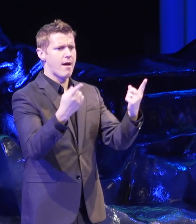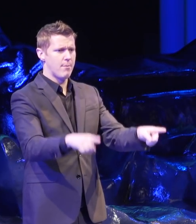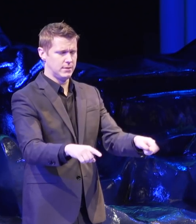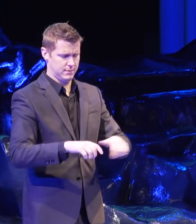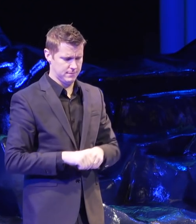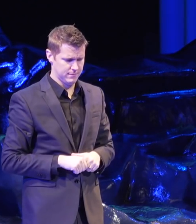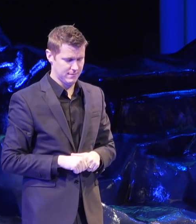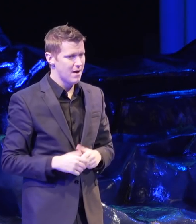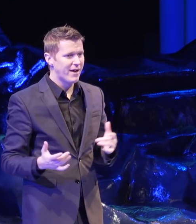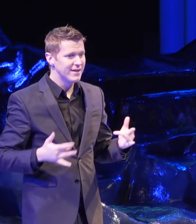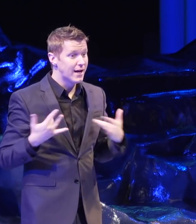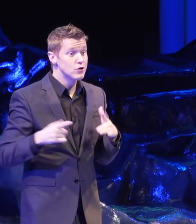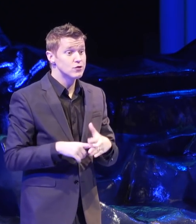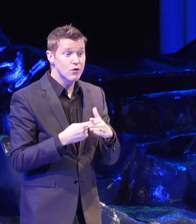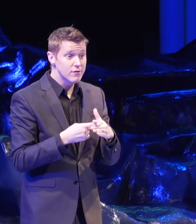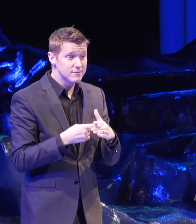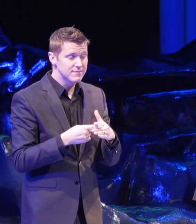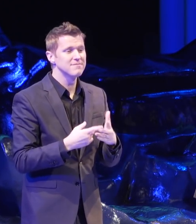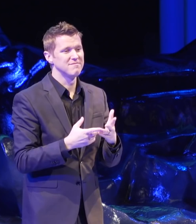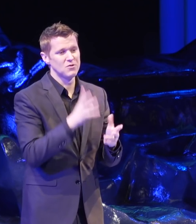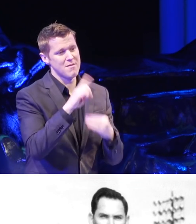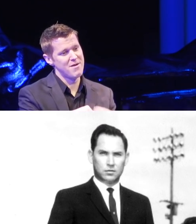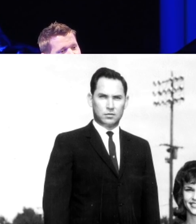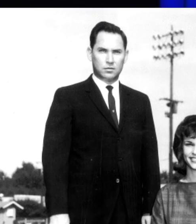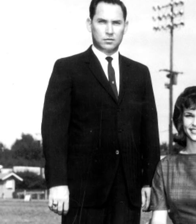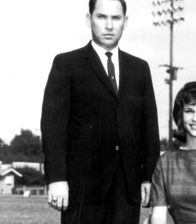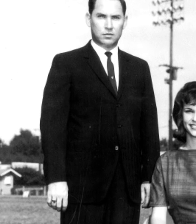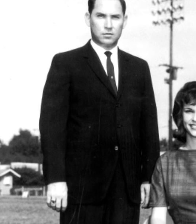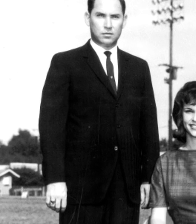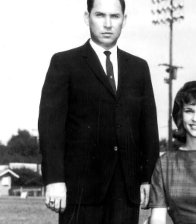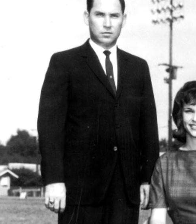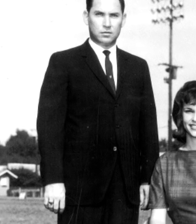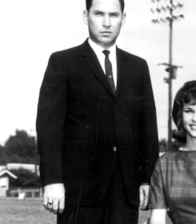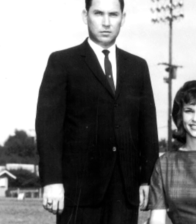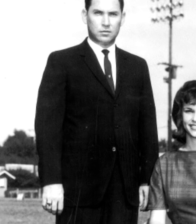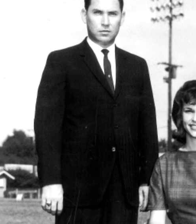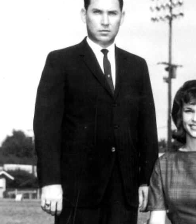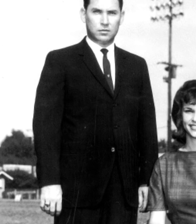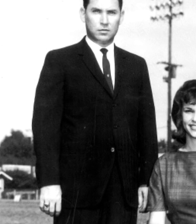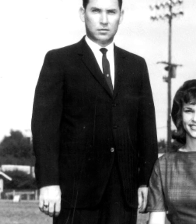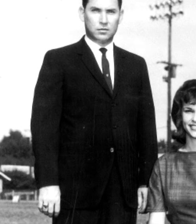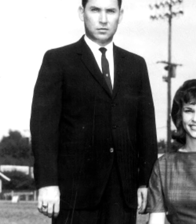And I'm excited to start by talking about my mom. So this is my mom as homecoming queen.